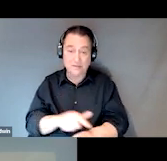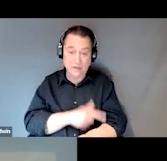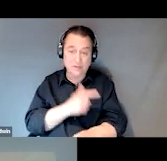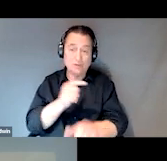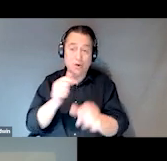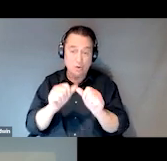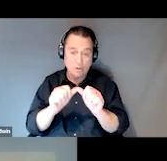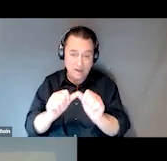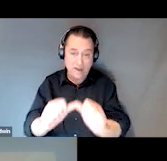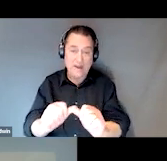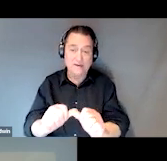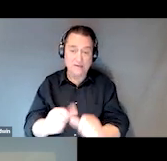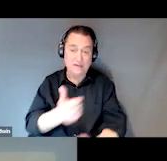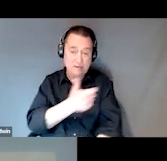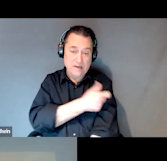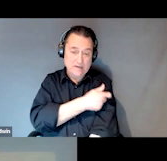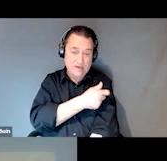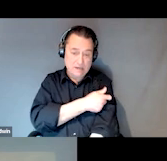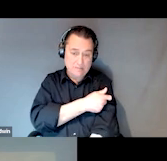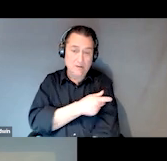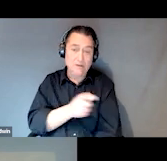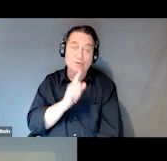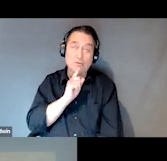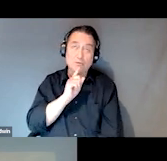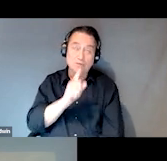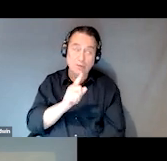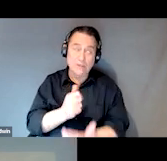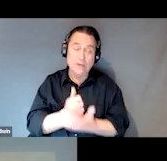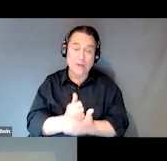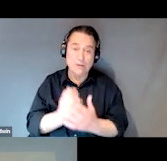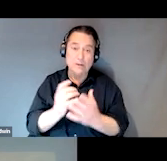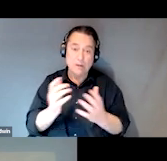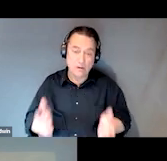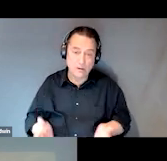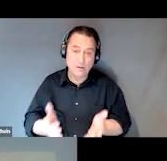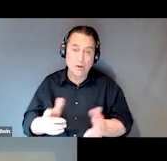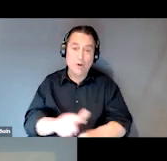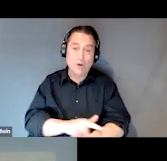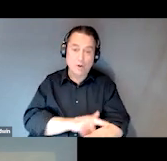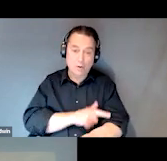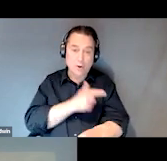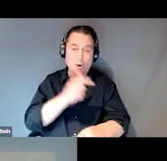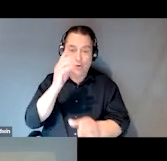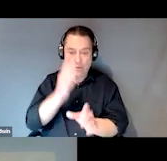that Traci mentioned and these really, really help with promoting longitudinal psychiatric stability.